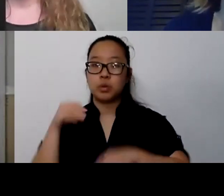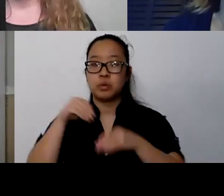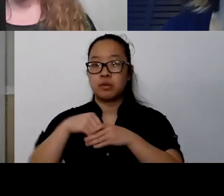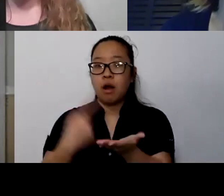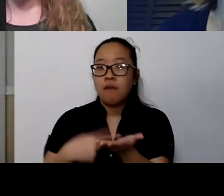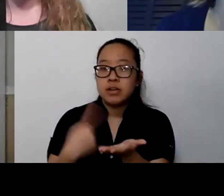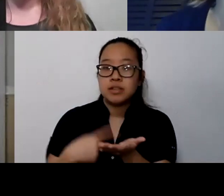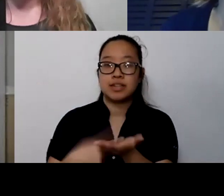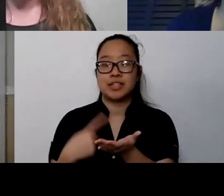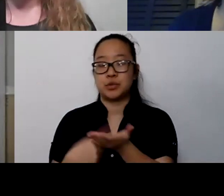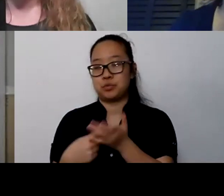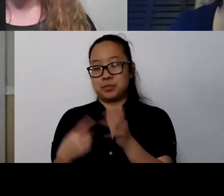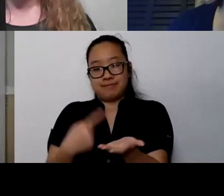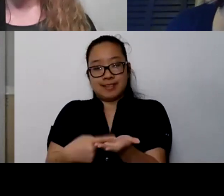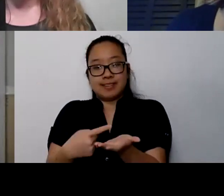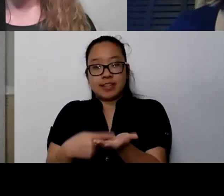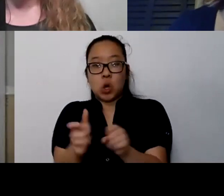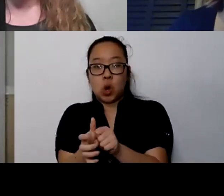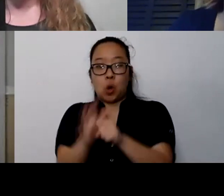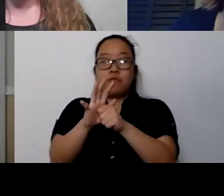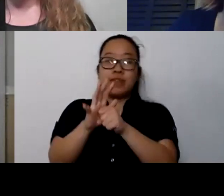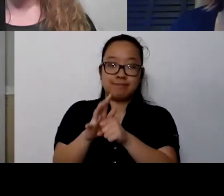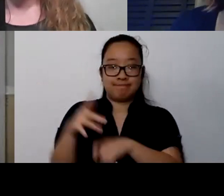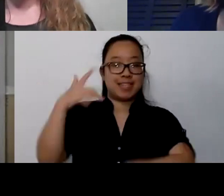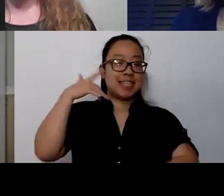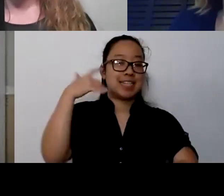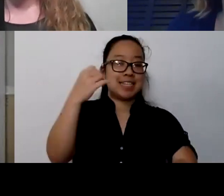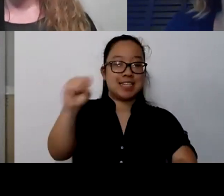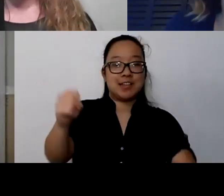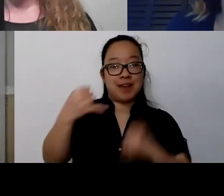And the things that are coming out of our current state